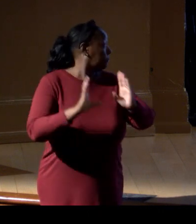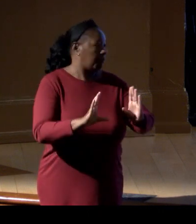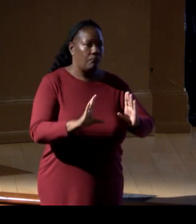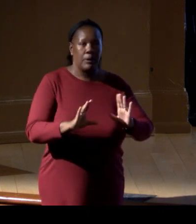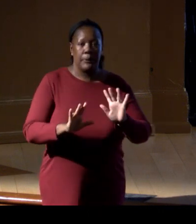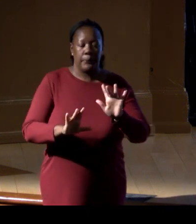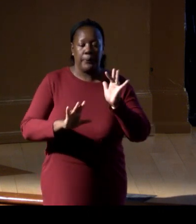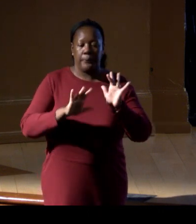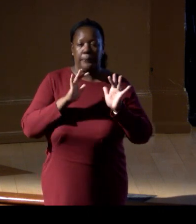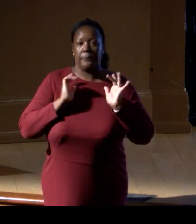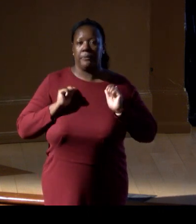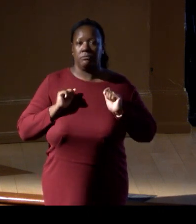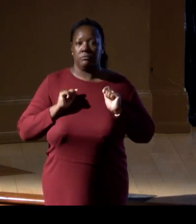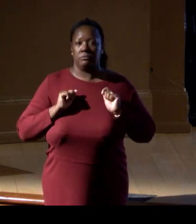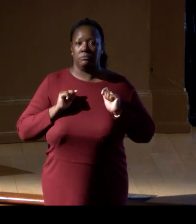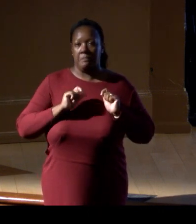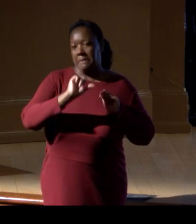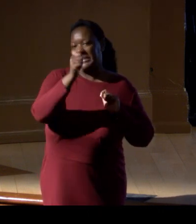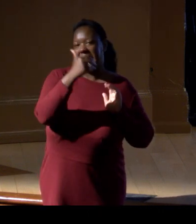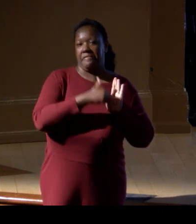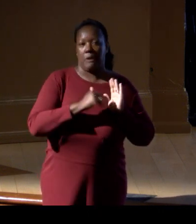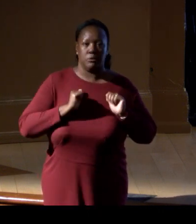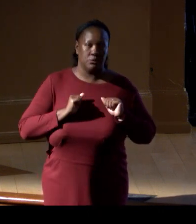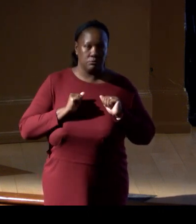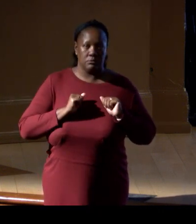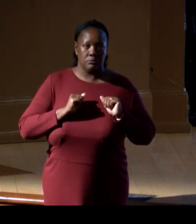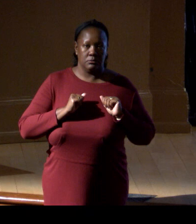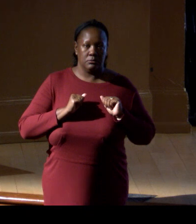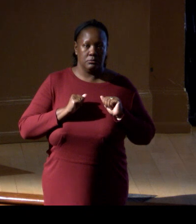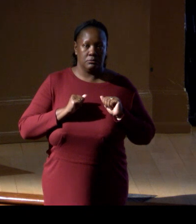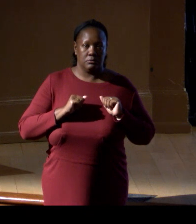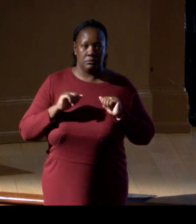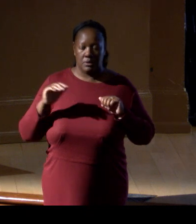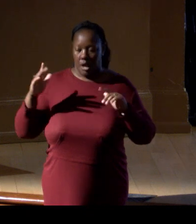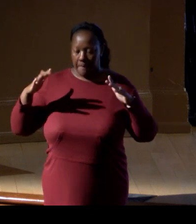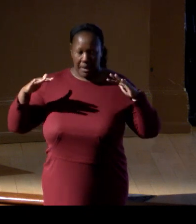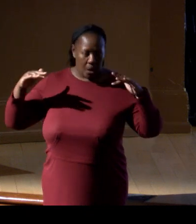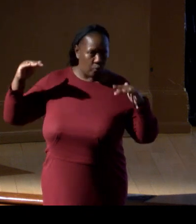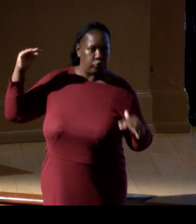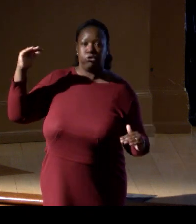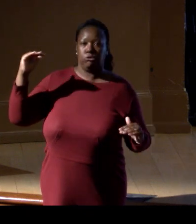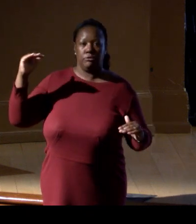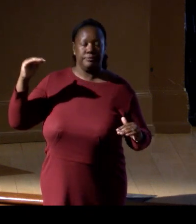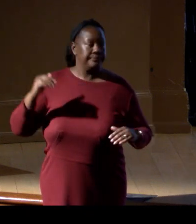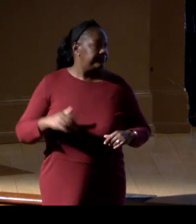10,000, we're talking about two orders of magnitude lower. Then we had a culture with Vibrio,